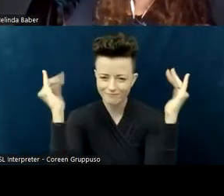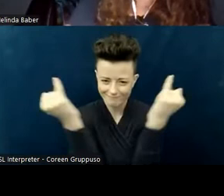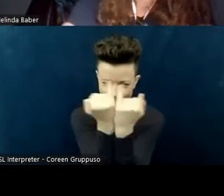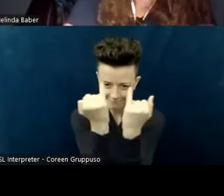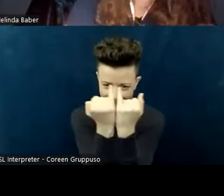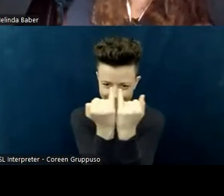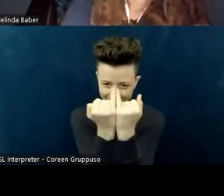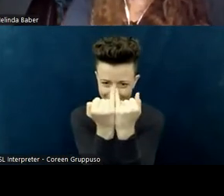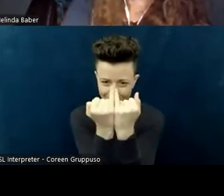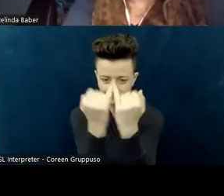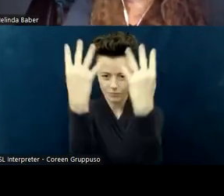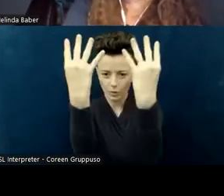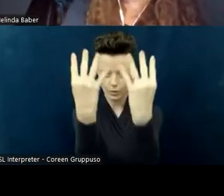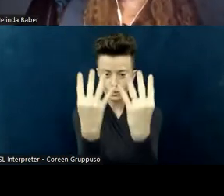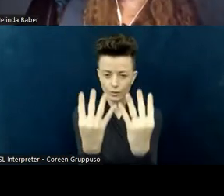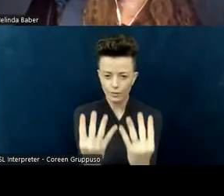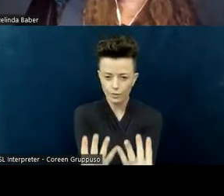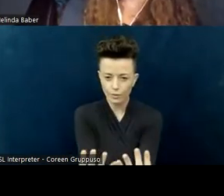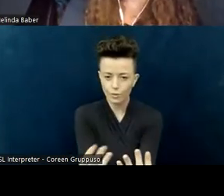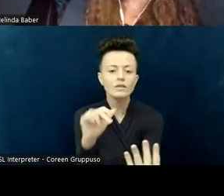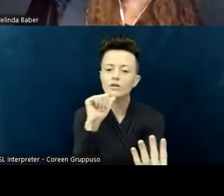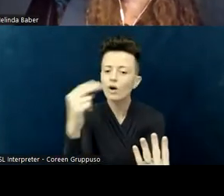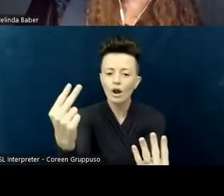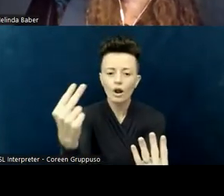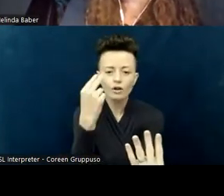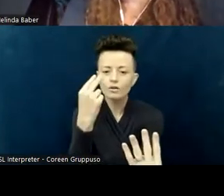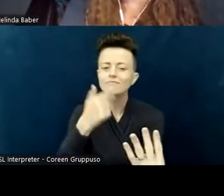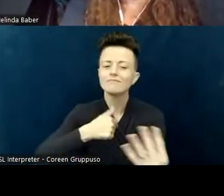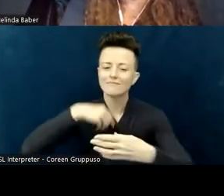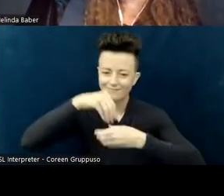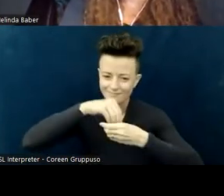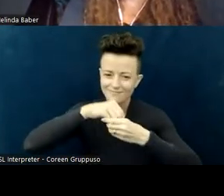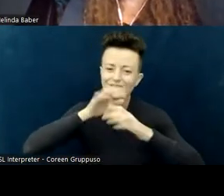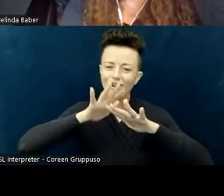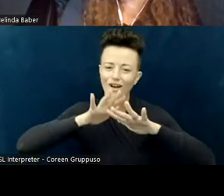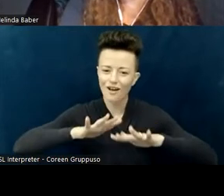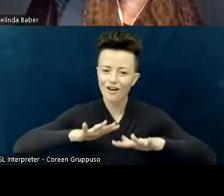and you have this sense that you are in a calming space. We all sat at it and felt like it did calm us.